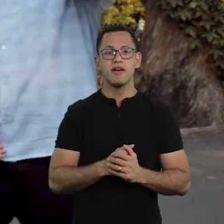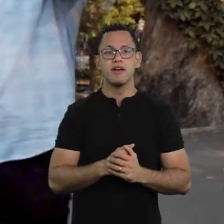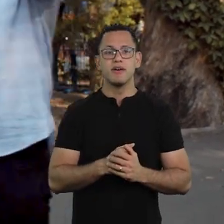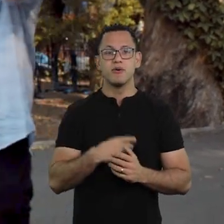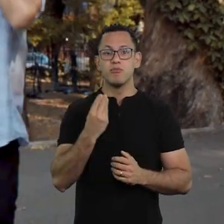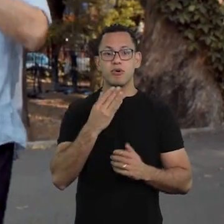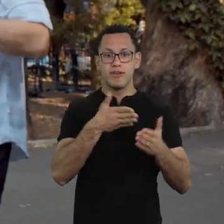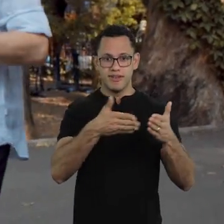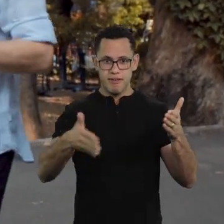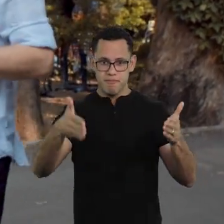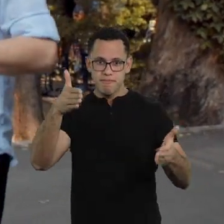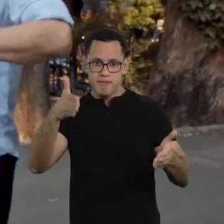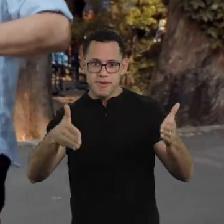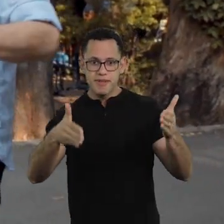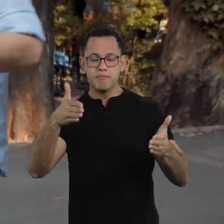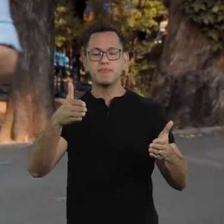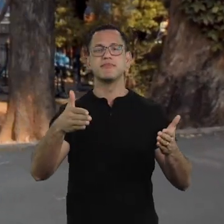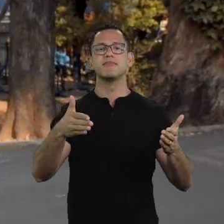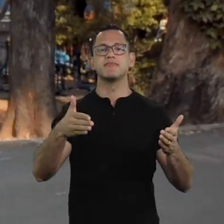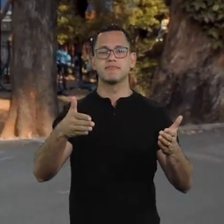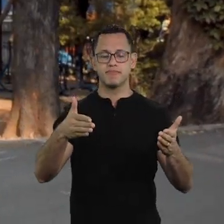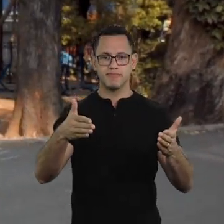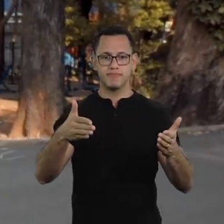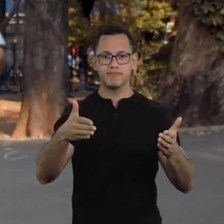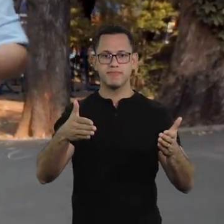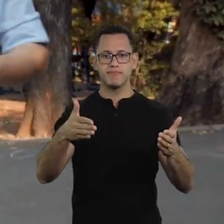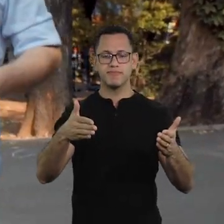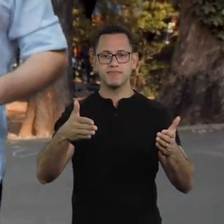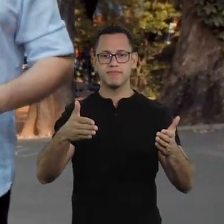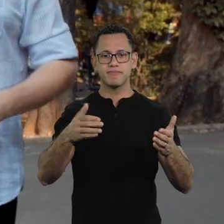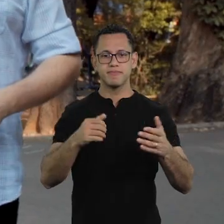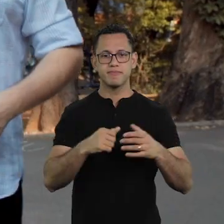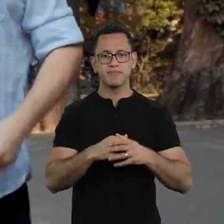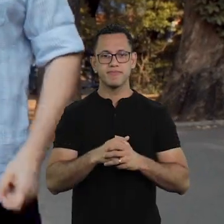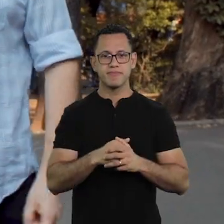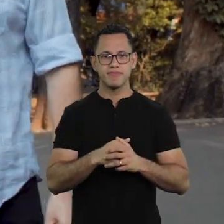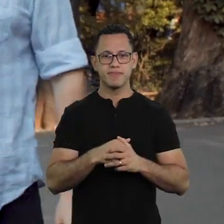Also, to fill our time during the pandemic